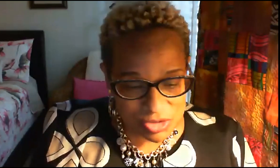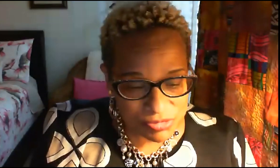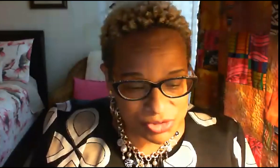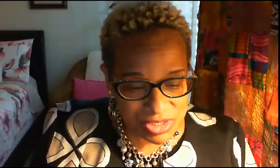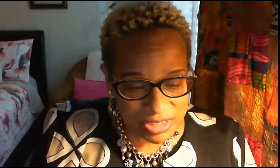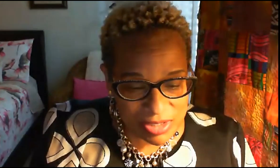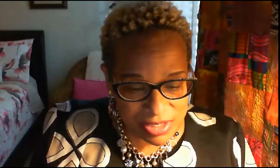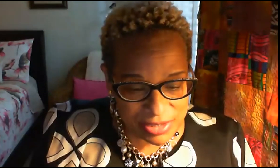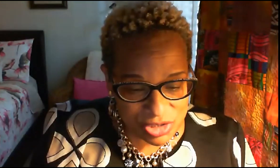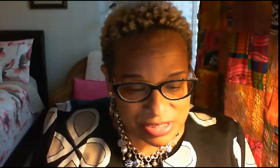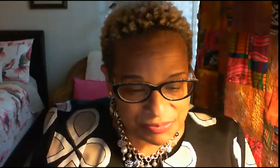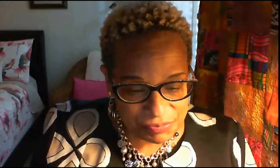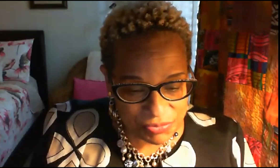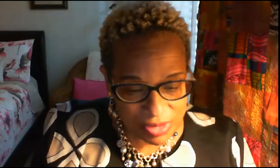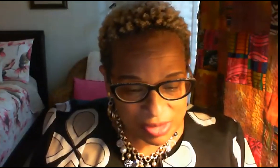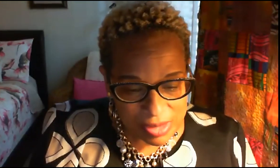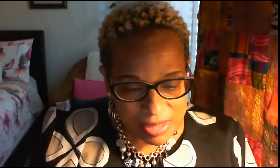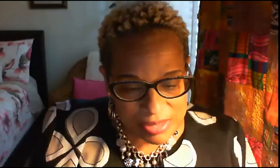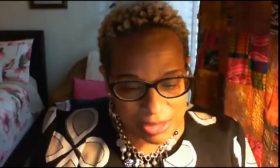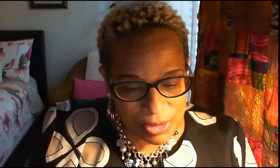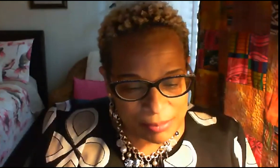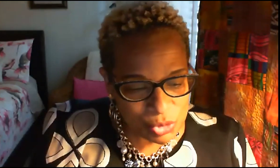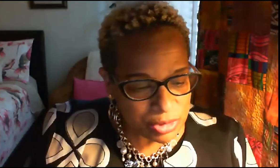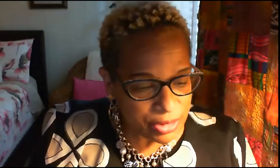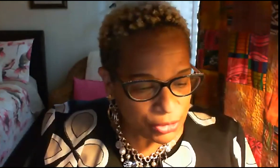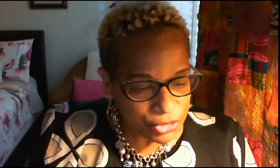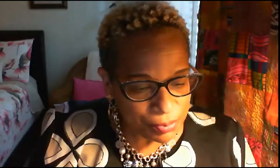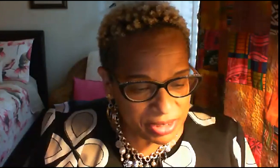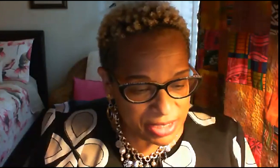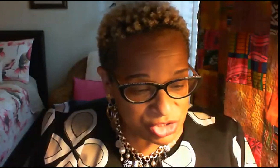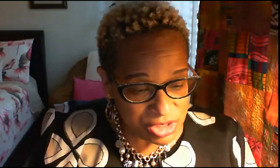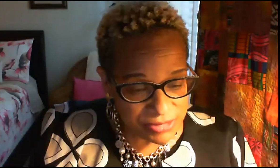university los angeles dr abdullah earned her phd from